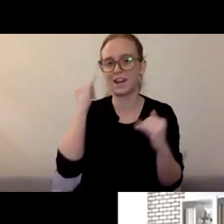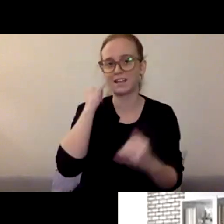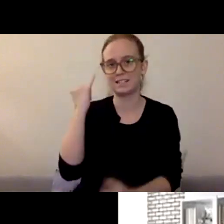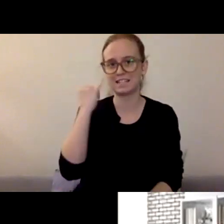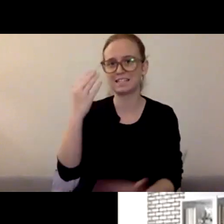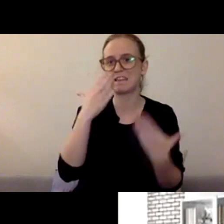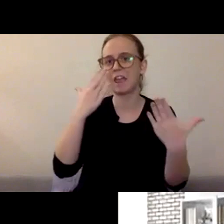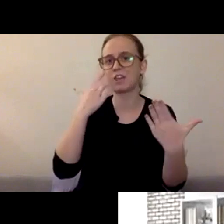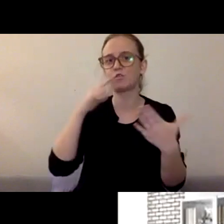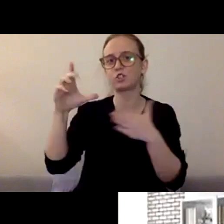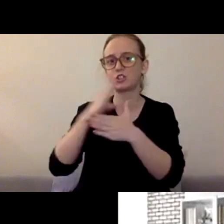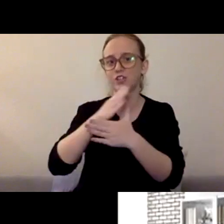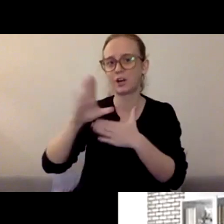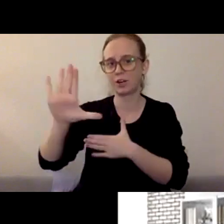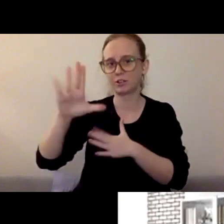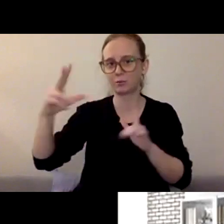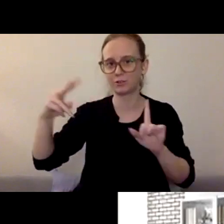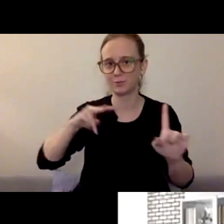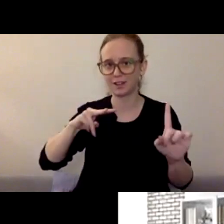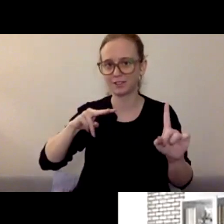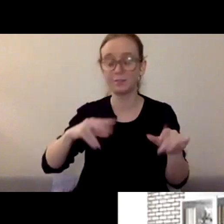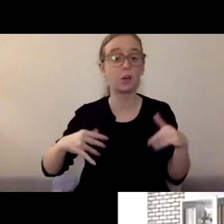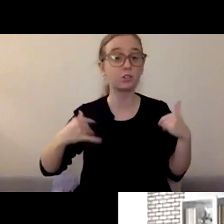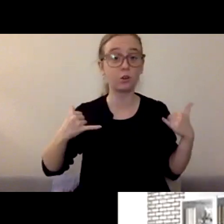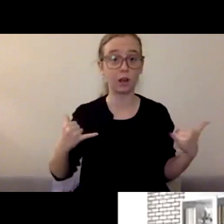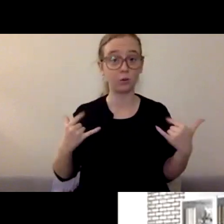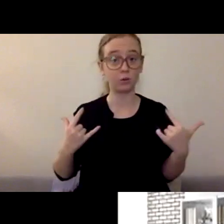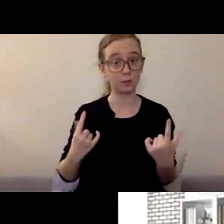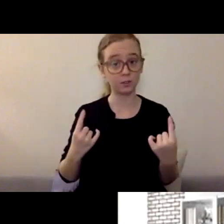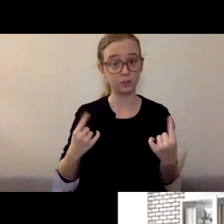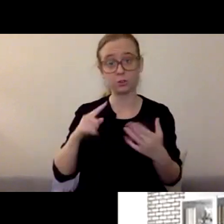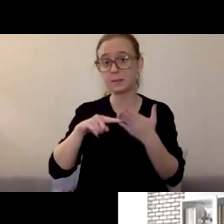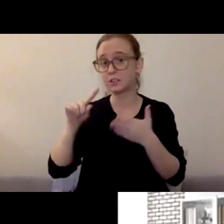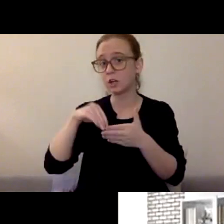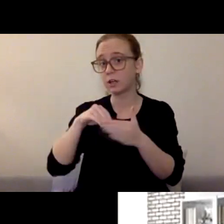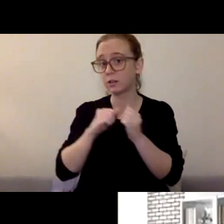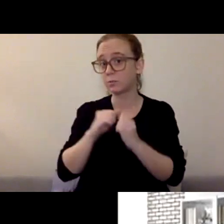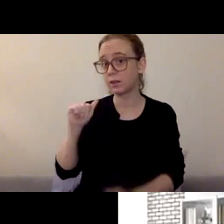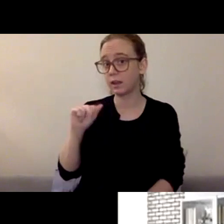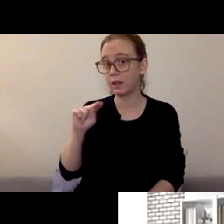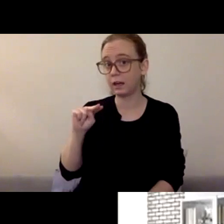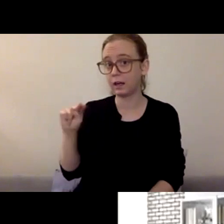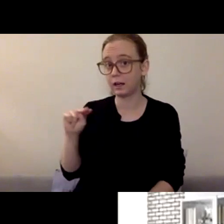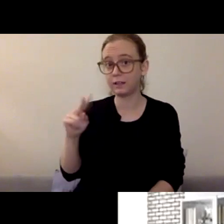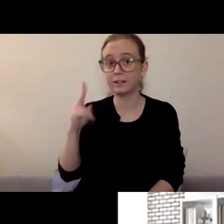and see if there are any questions from the group. [Anne] There are.